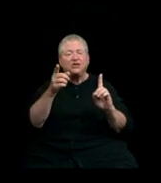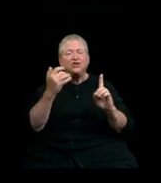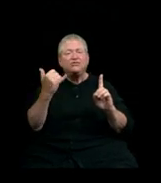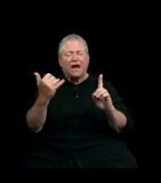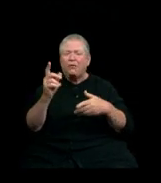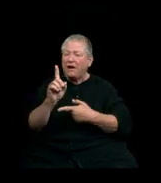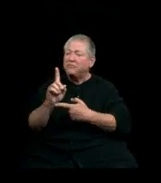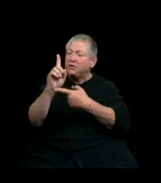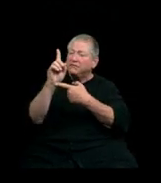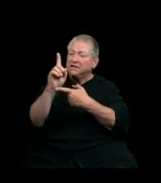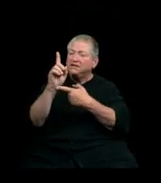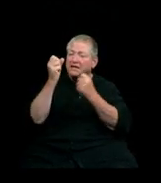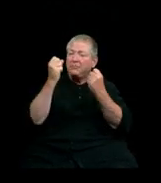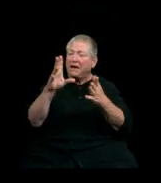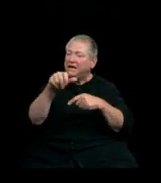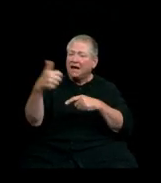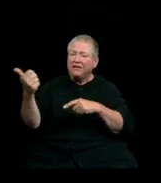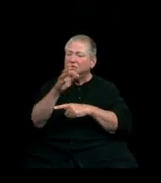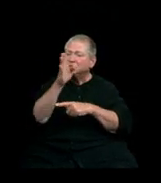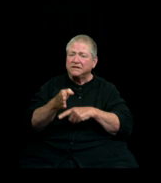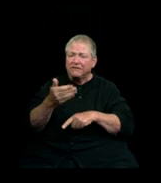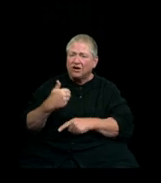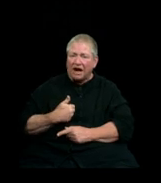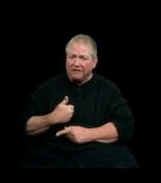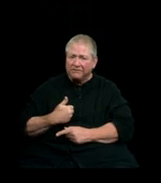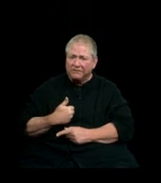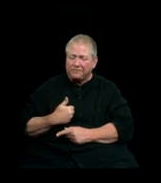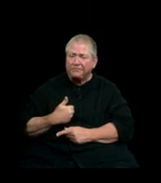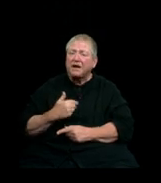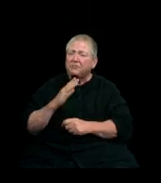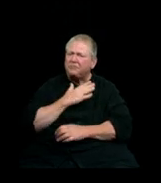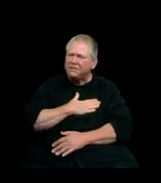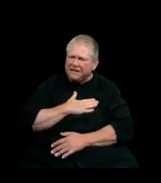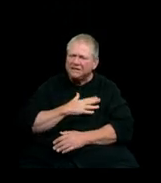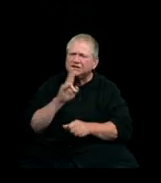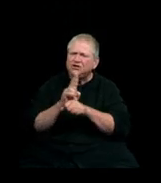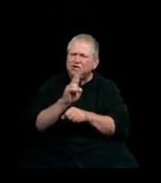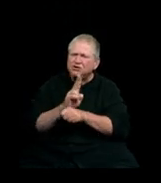that few others will ever have. I ask you to please use it responsibly